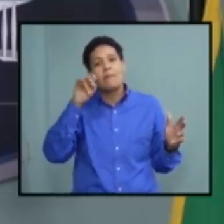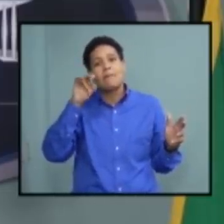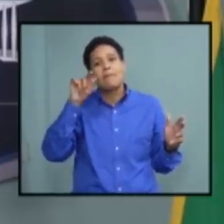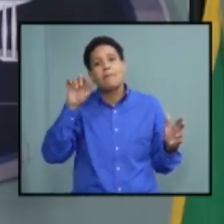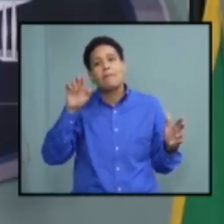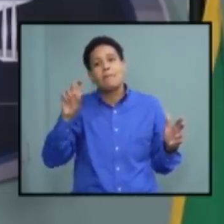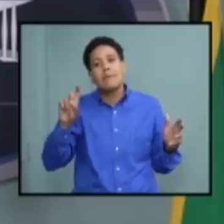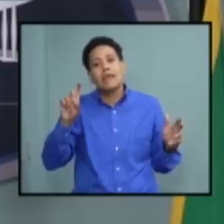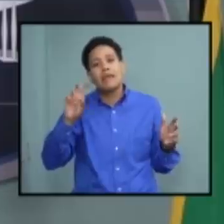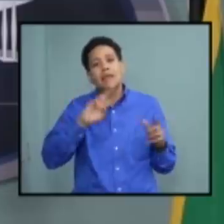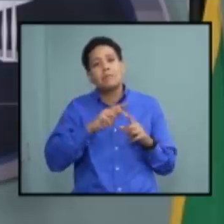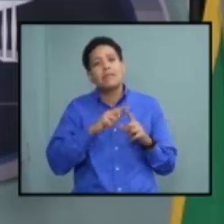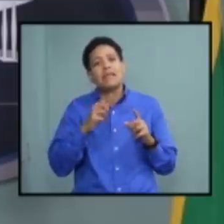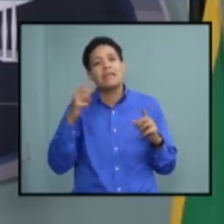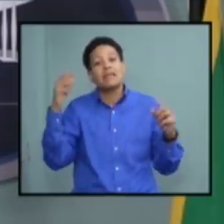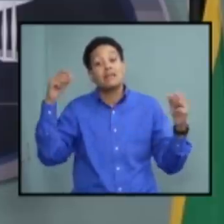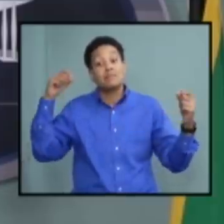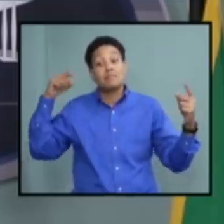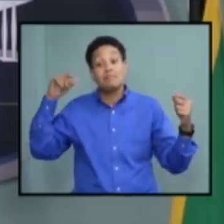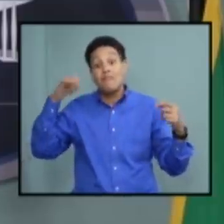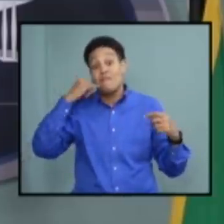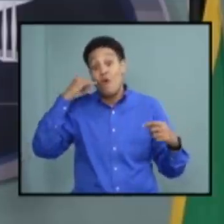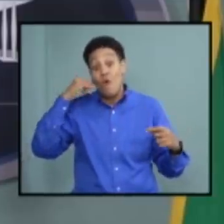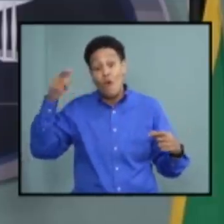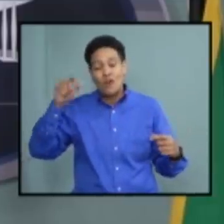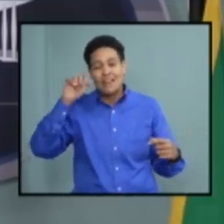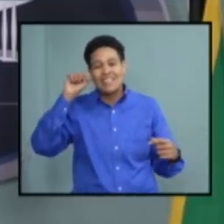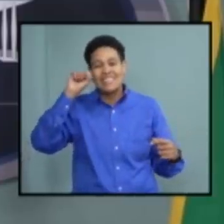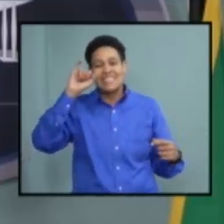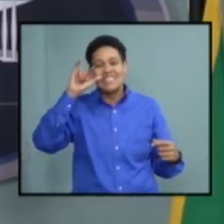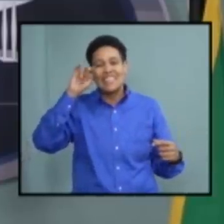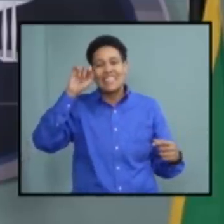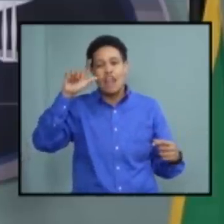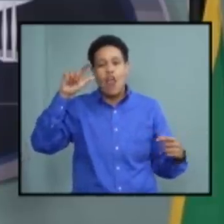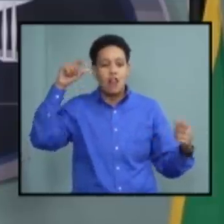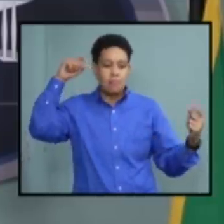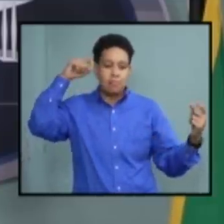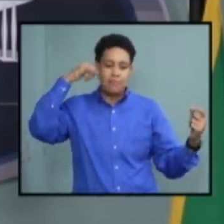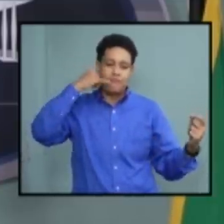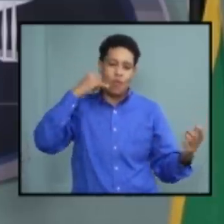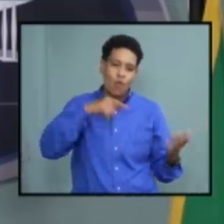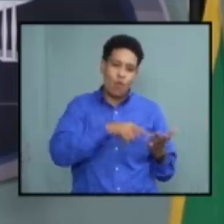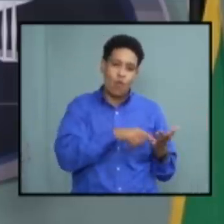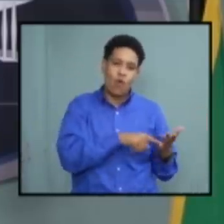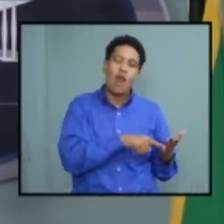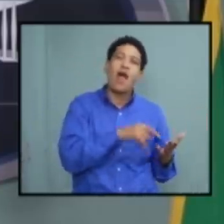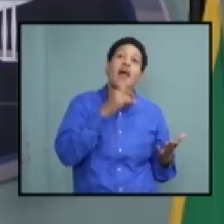sent to the phone and then that signal will return with geolocation so there is